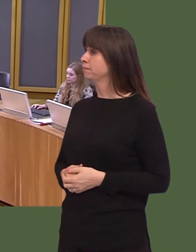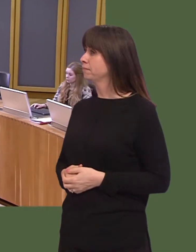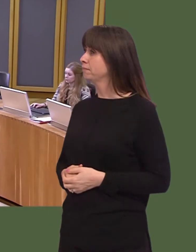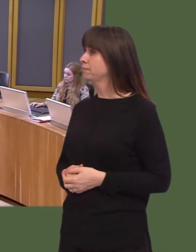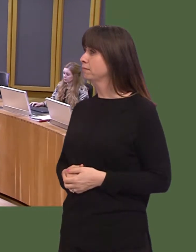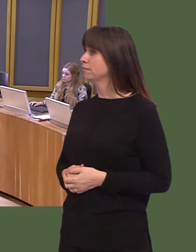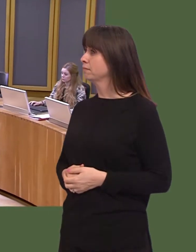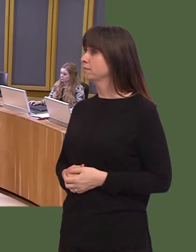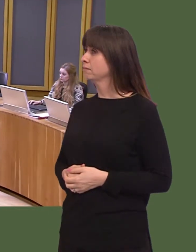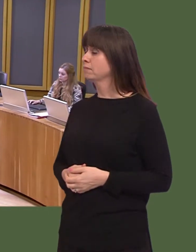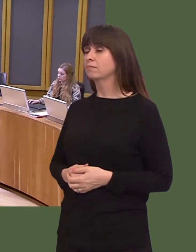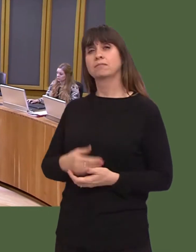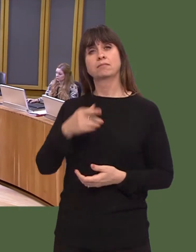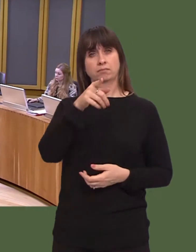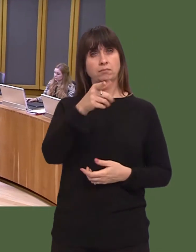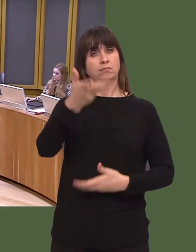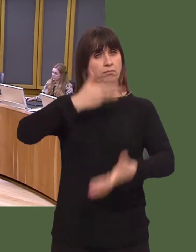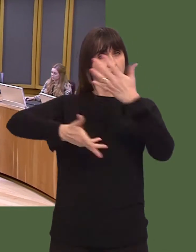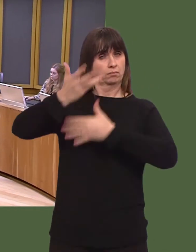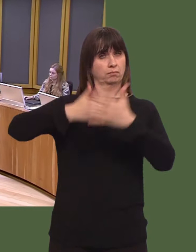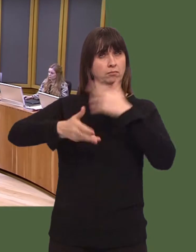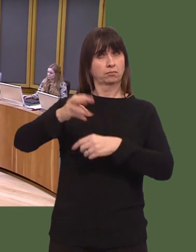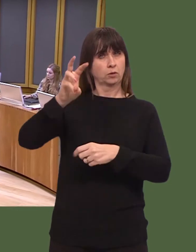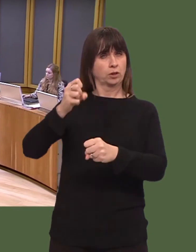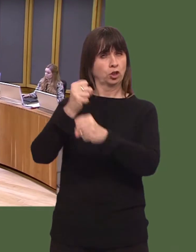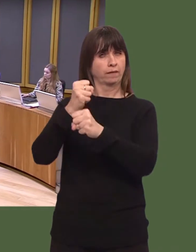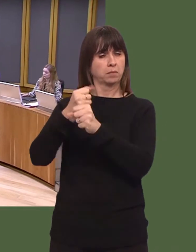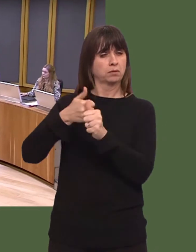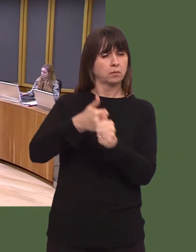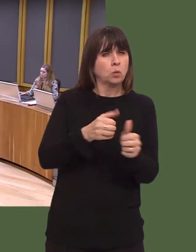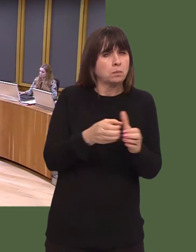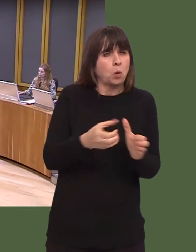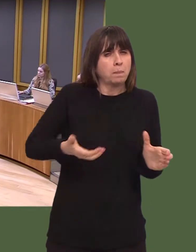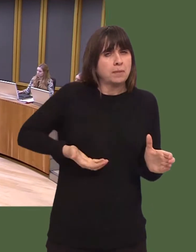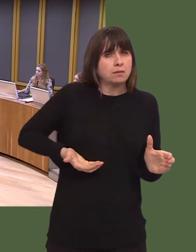Will the First Minister make a statement on what the Welsh Government is doing to support small businesses in west Wales?